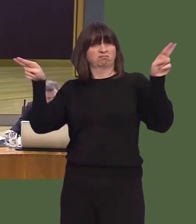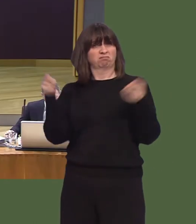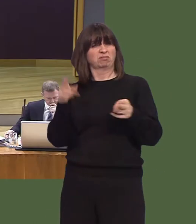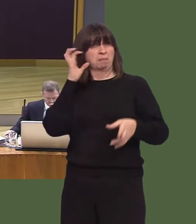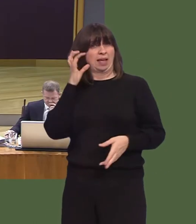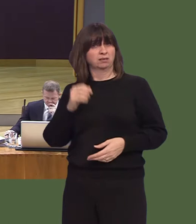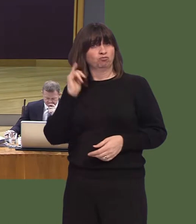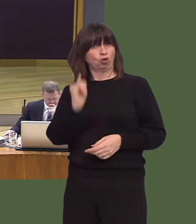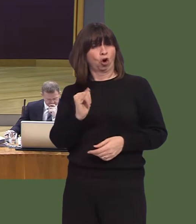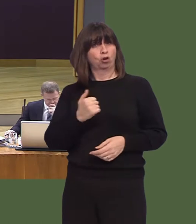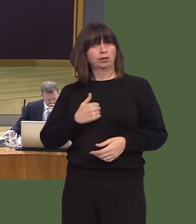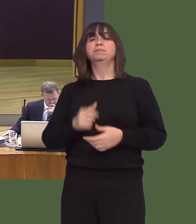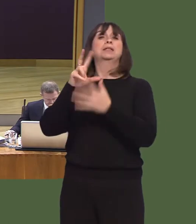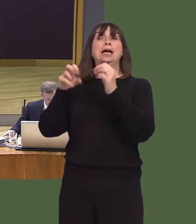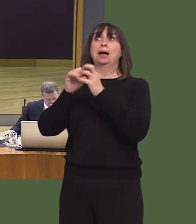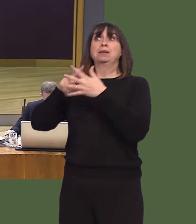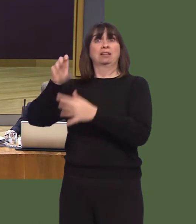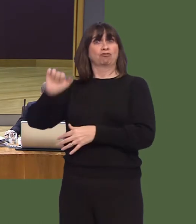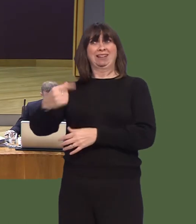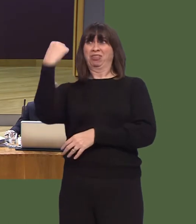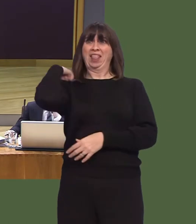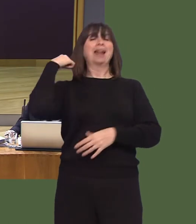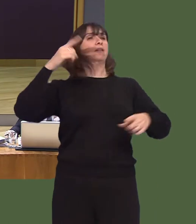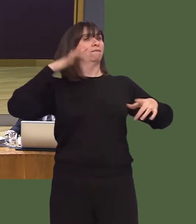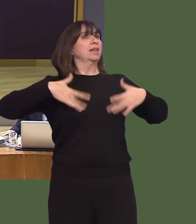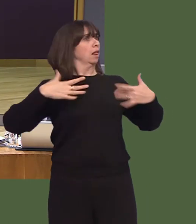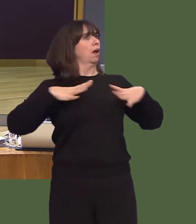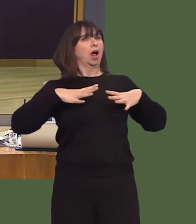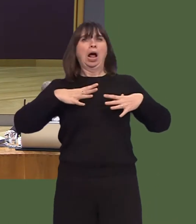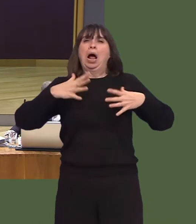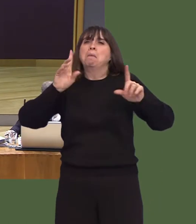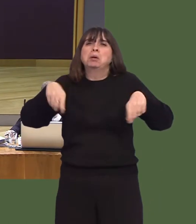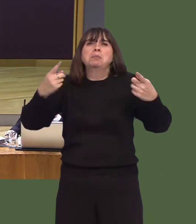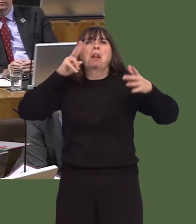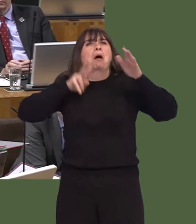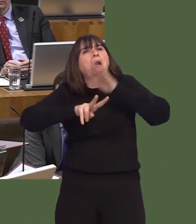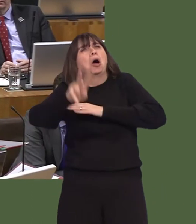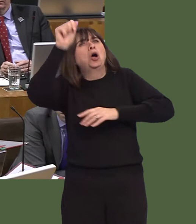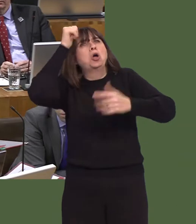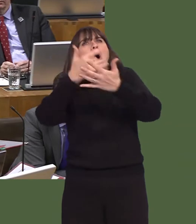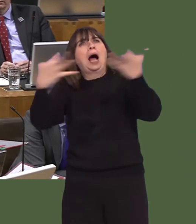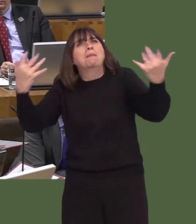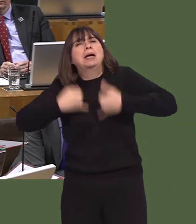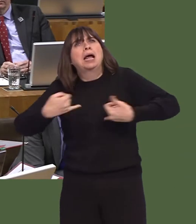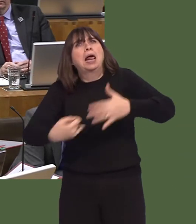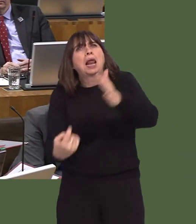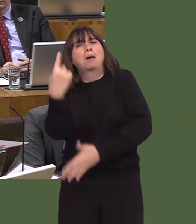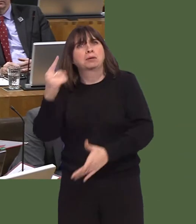Carwyn Jones AM: First of all, I think the Cabinet Secretary was correct. Nobody could have predicted the kind of figures that we've seen over the course of the holiday